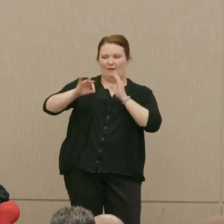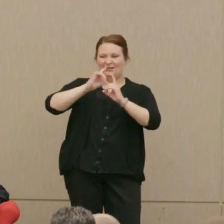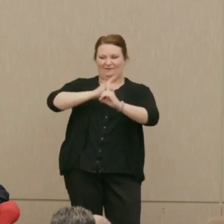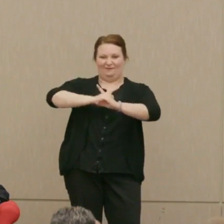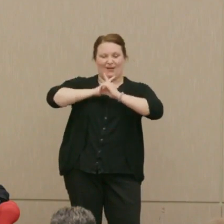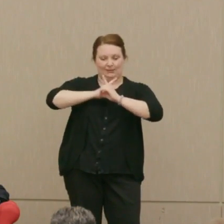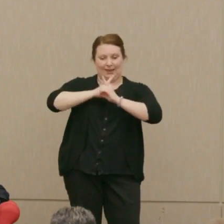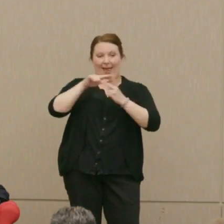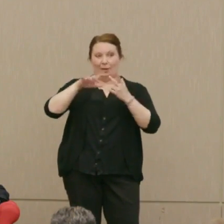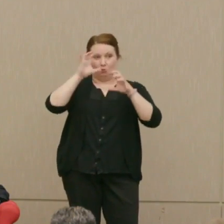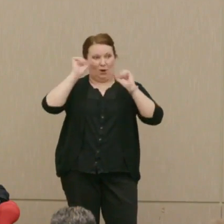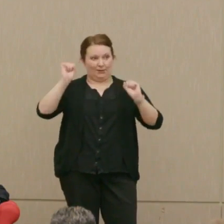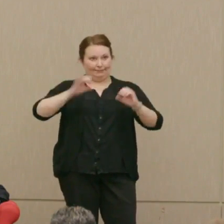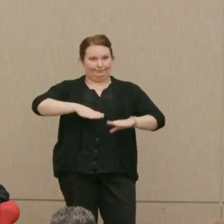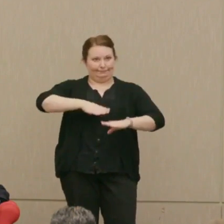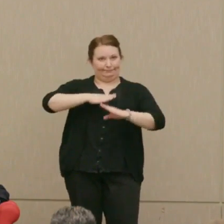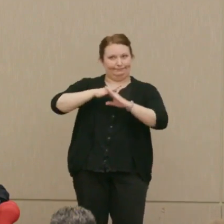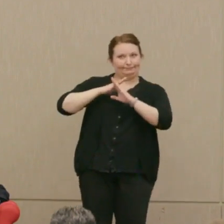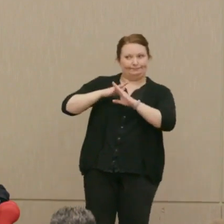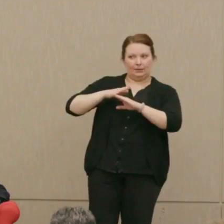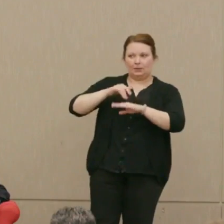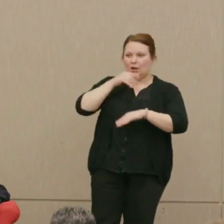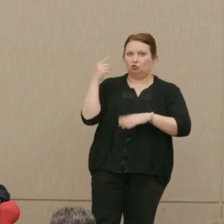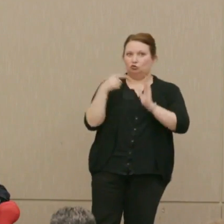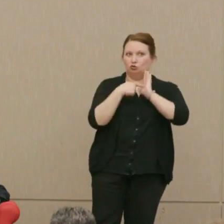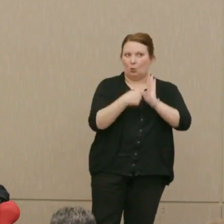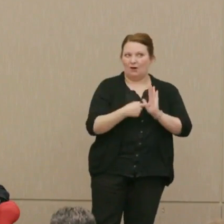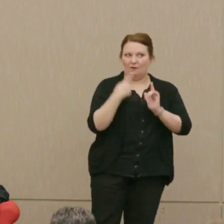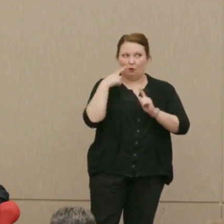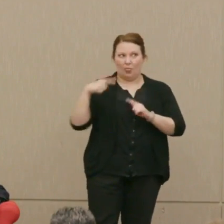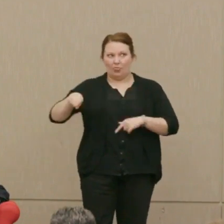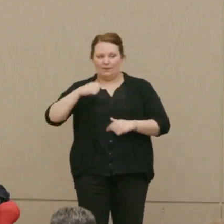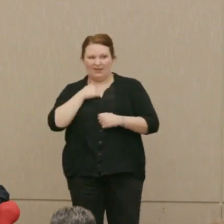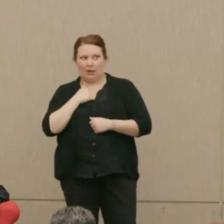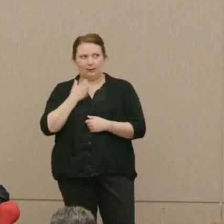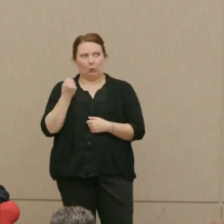the President, for as long as the military chiefs could manage.